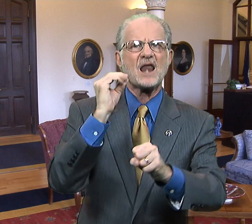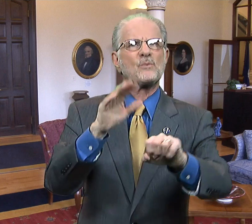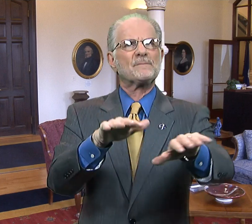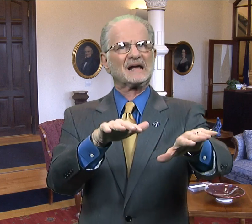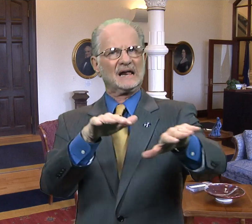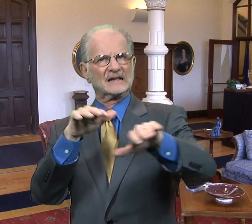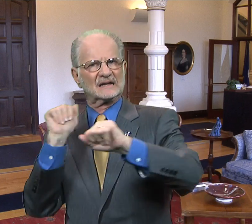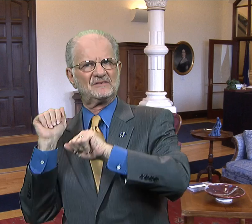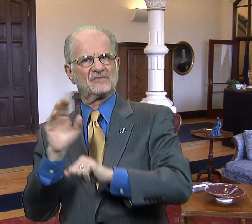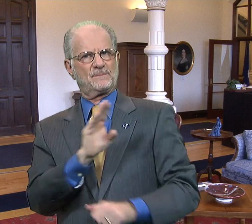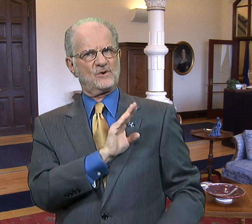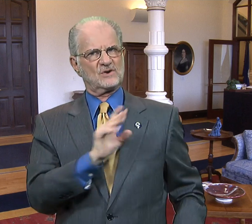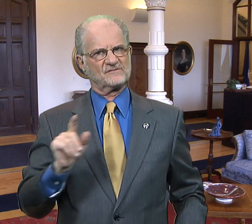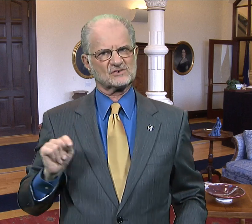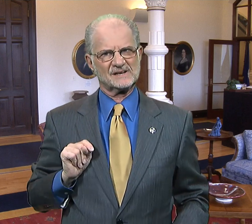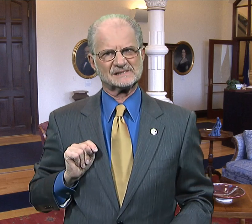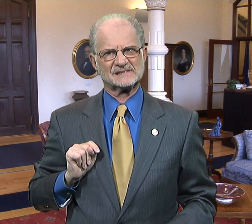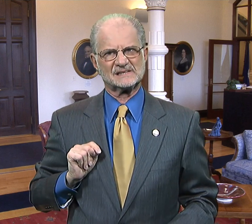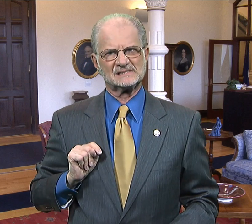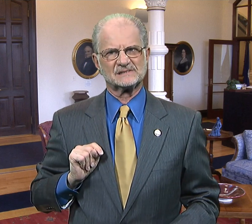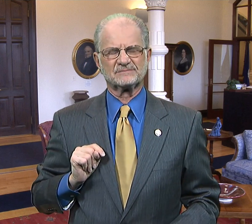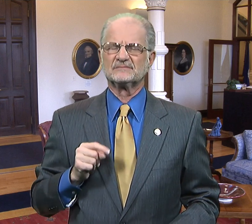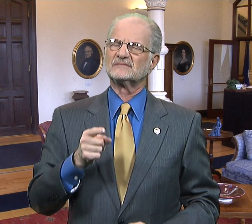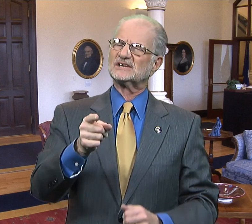and will be leaving the board of trustees.